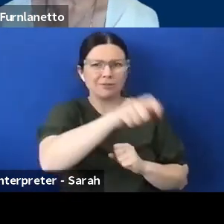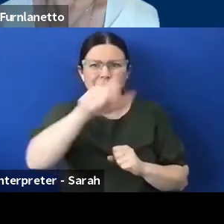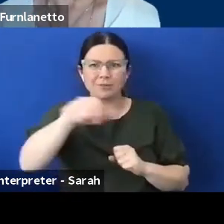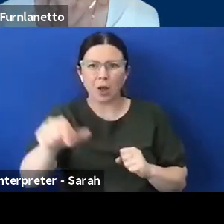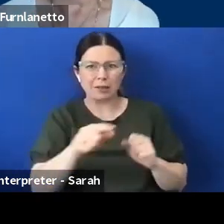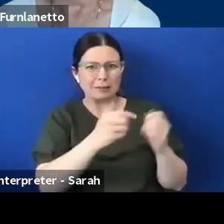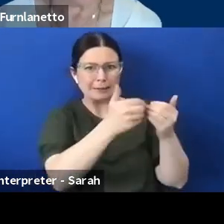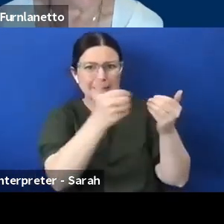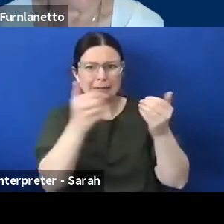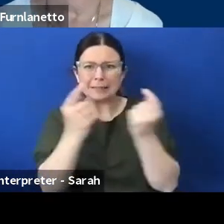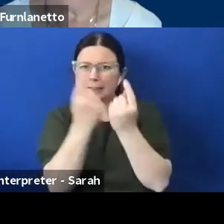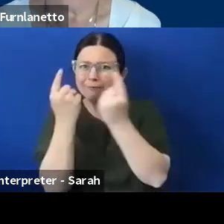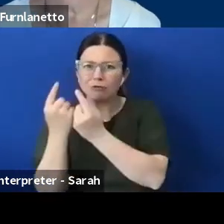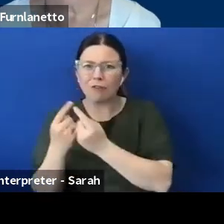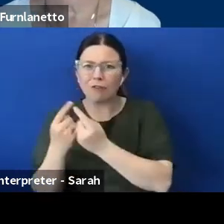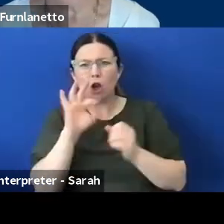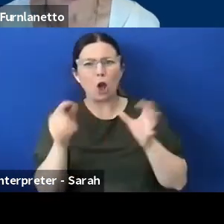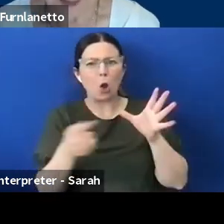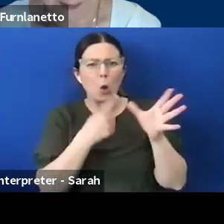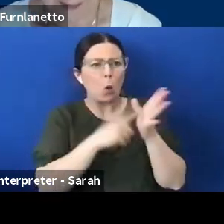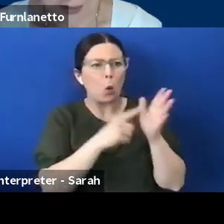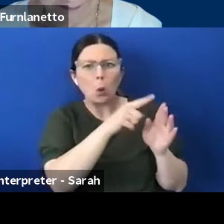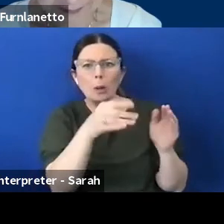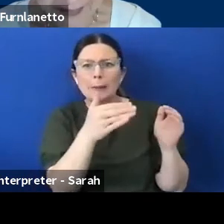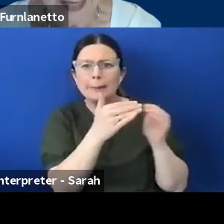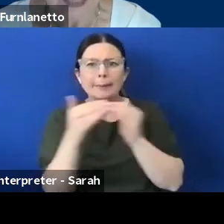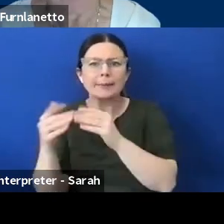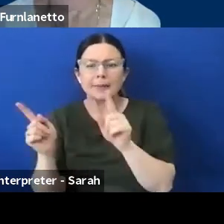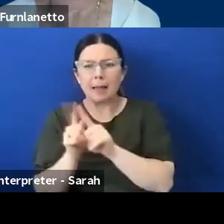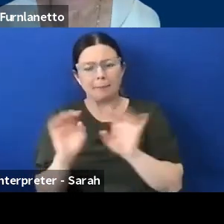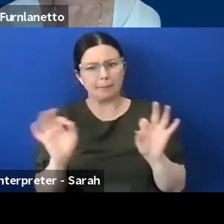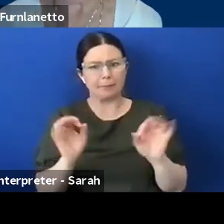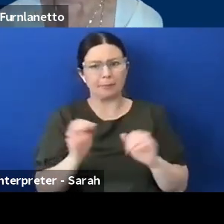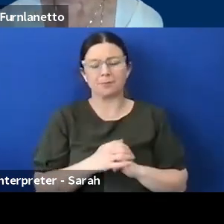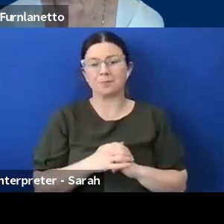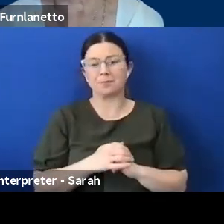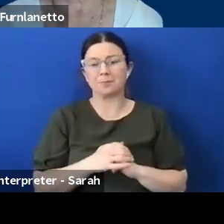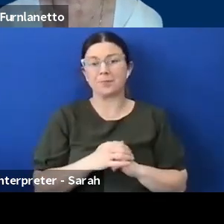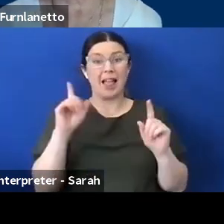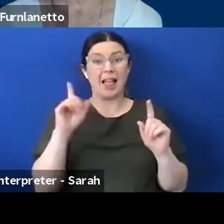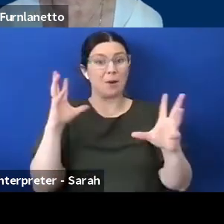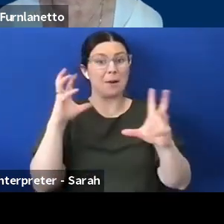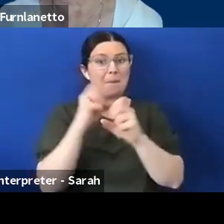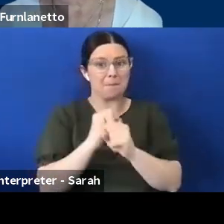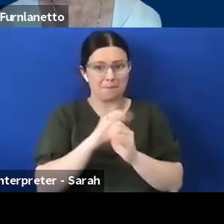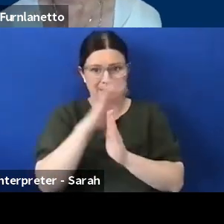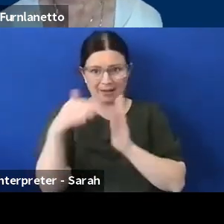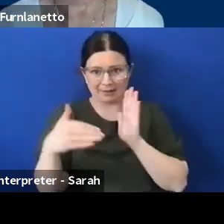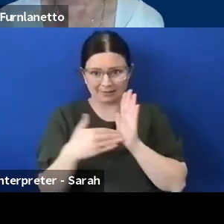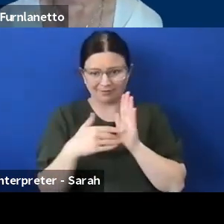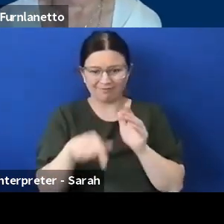we're coming to the end of this fabulous session I would just like to, Tony's going to come